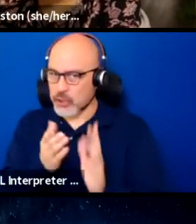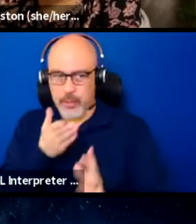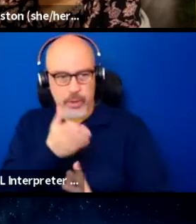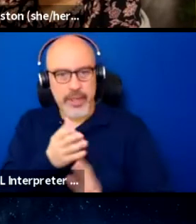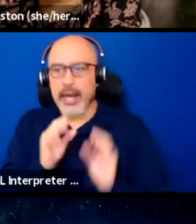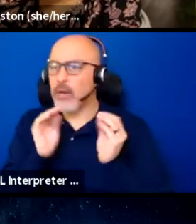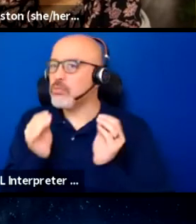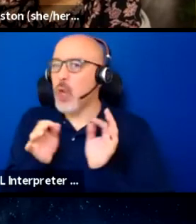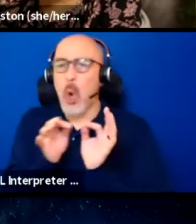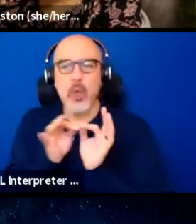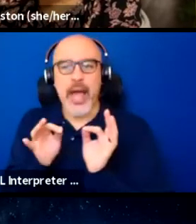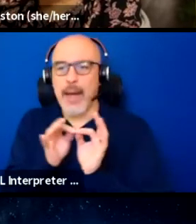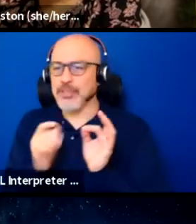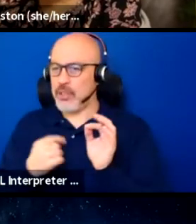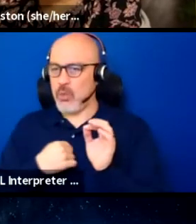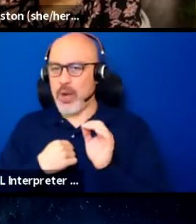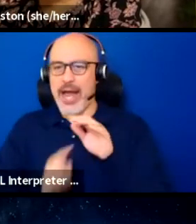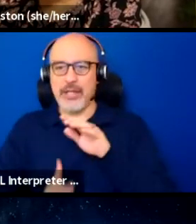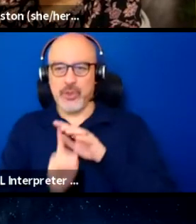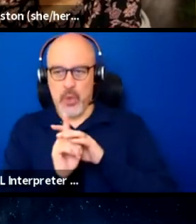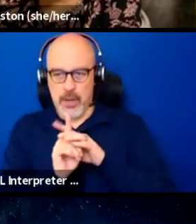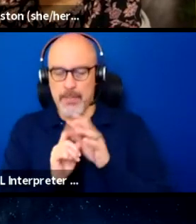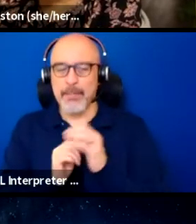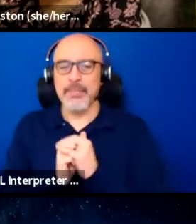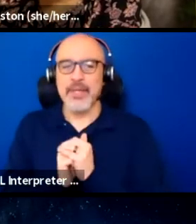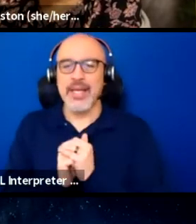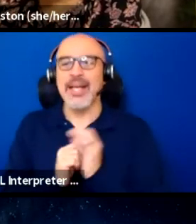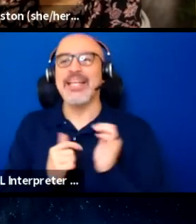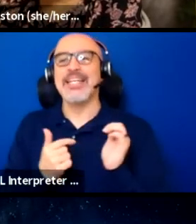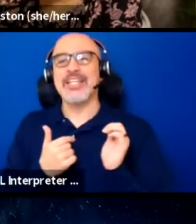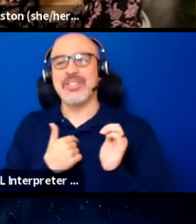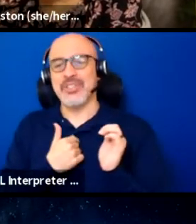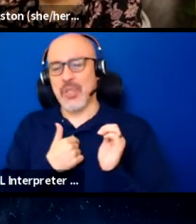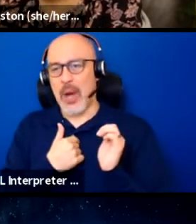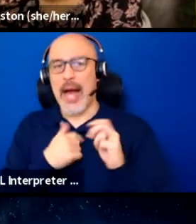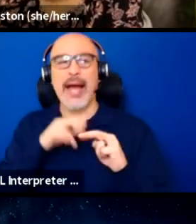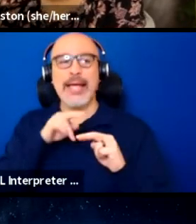when I showed up, and so, you know, I sat through one class